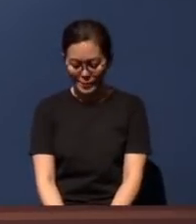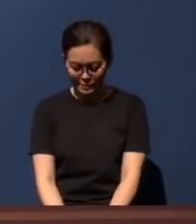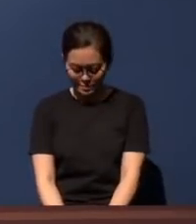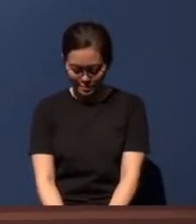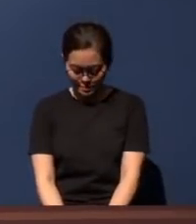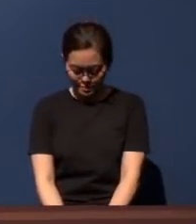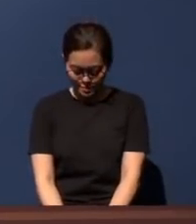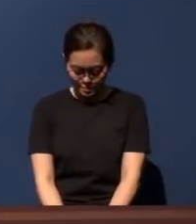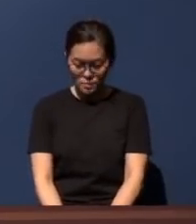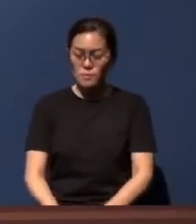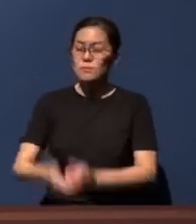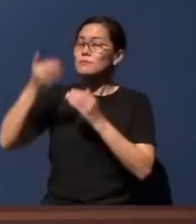God,